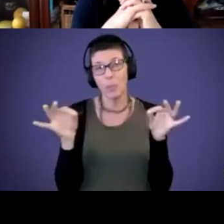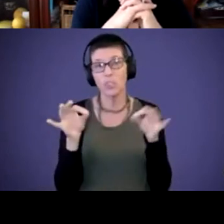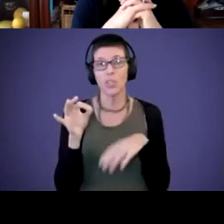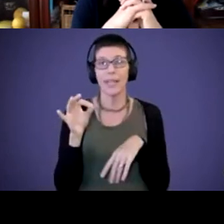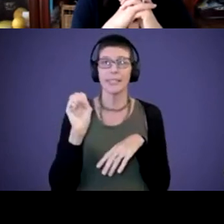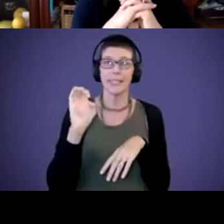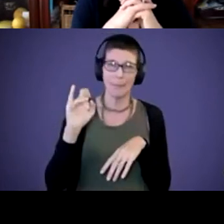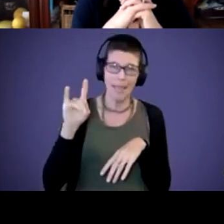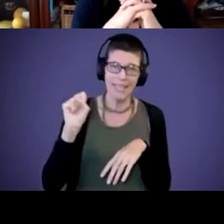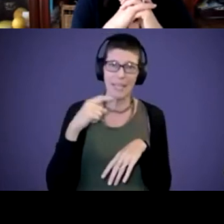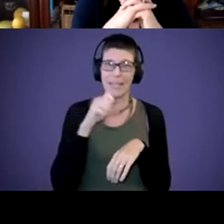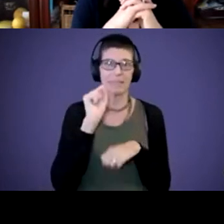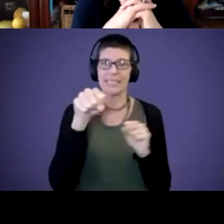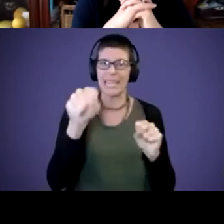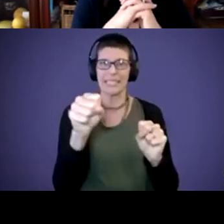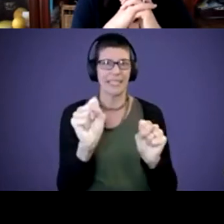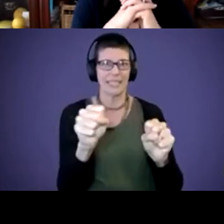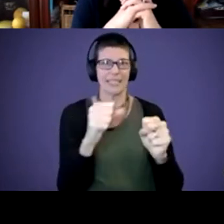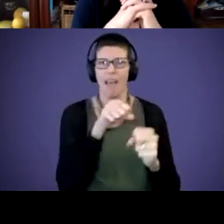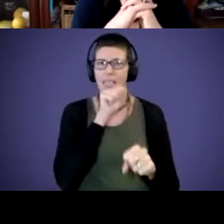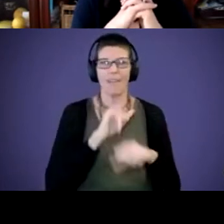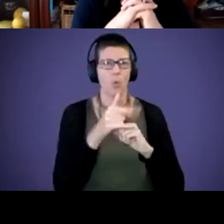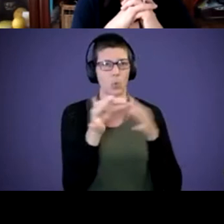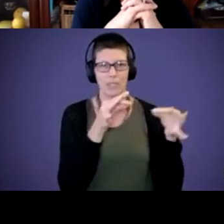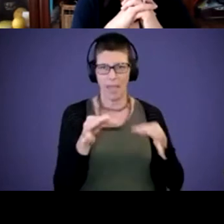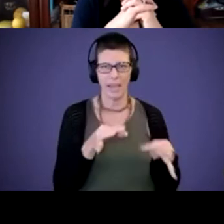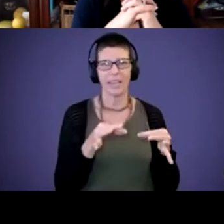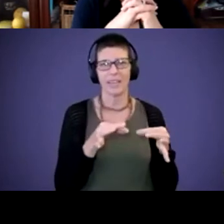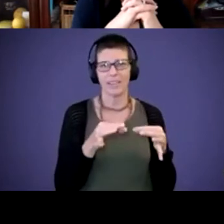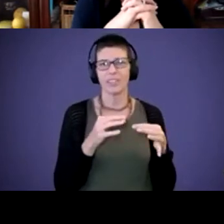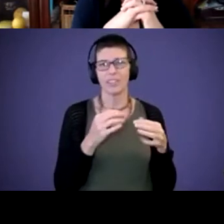I love the way that you explained it and it tried to kind of do the same for my parents too. So,